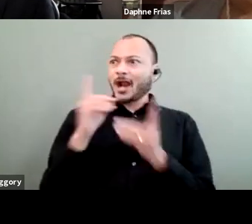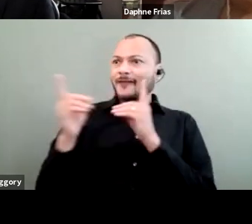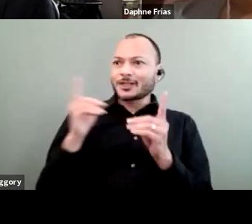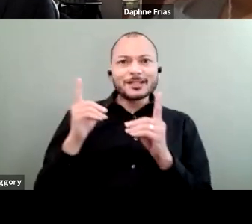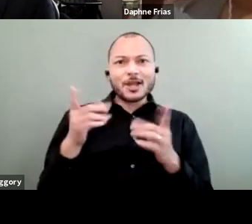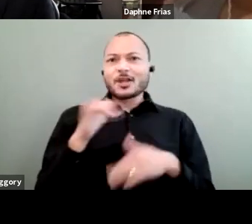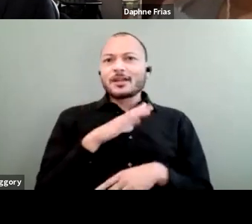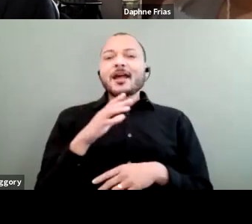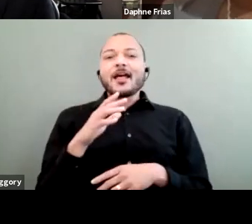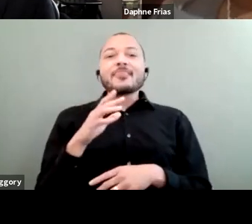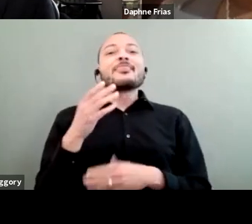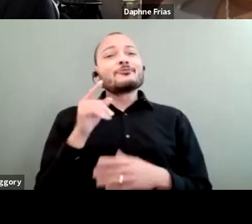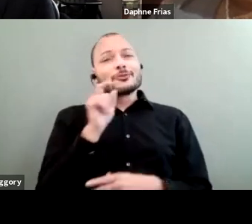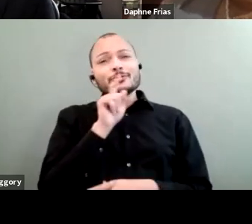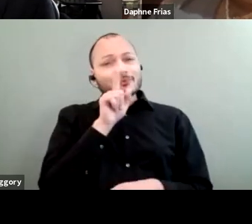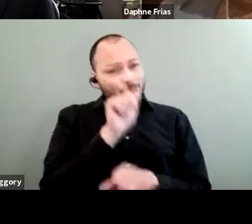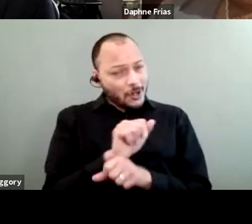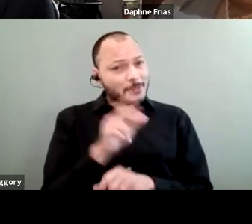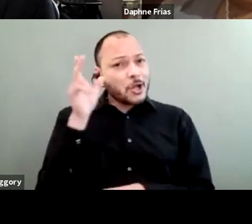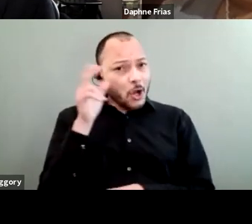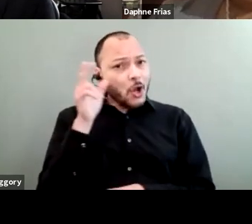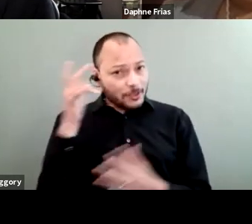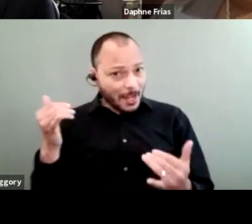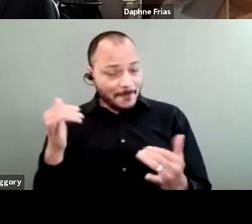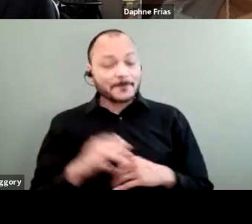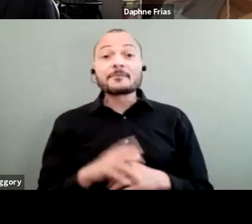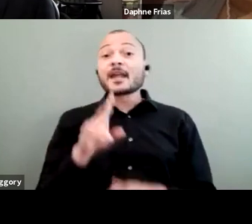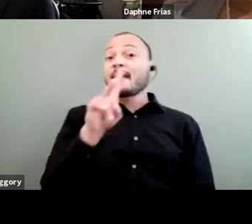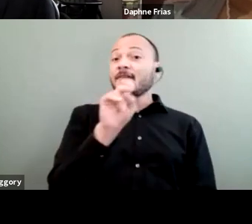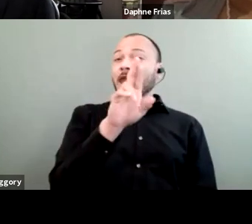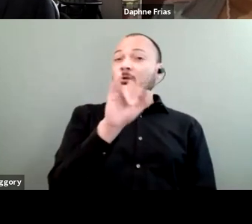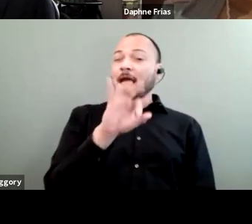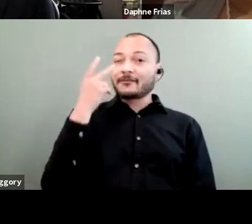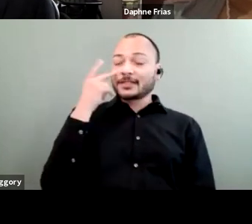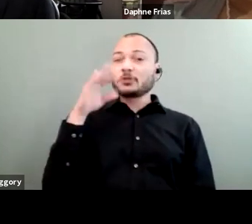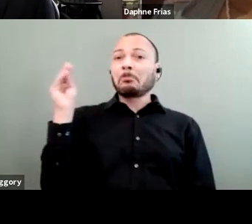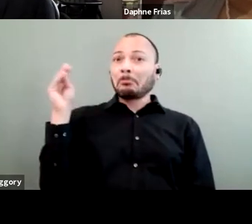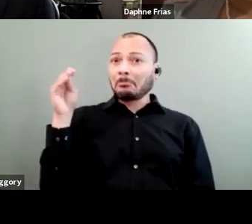So you certainly are being heard today. Valerie, I've seen you nodding a fair amount, and I know you have thoughts on this topic.